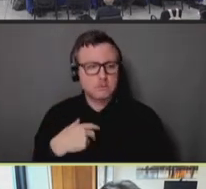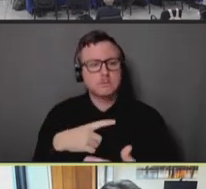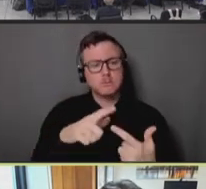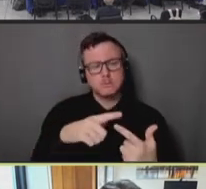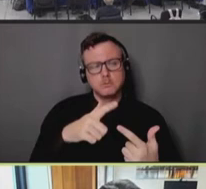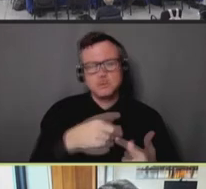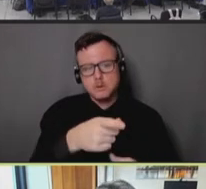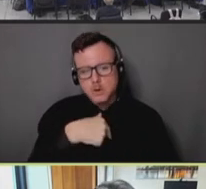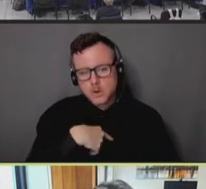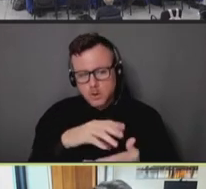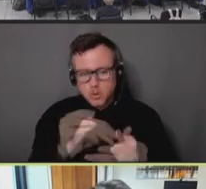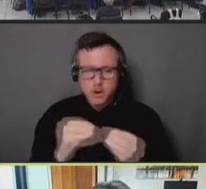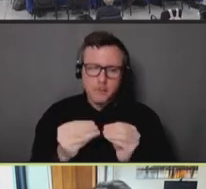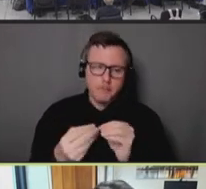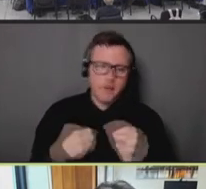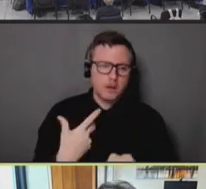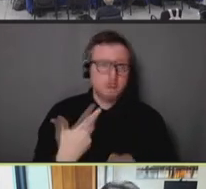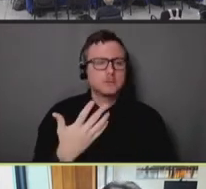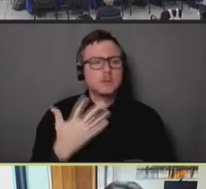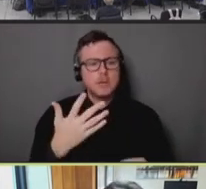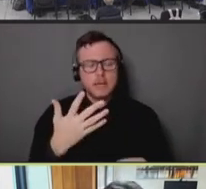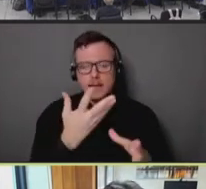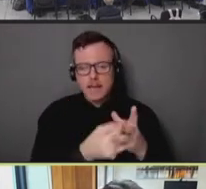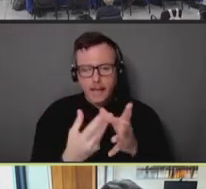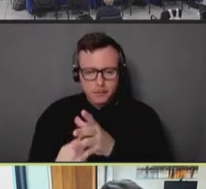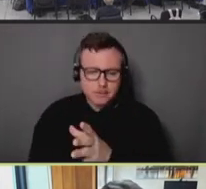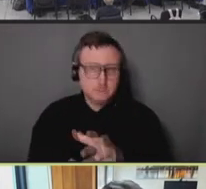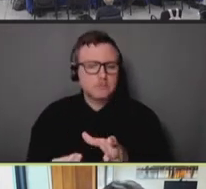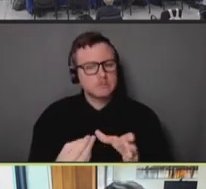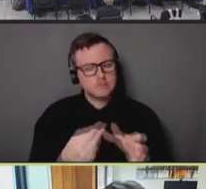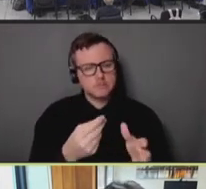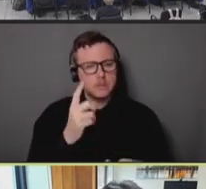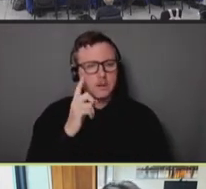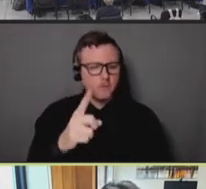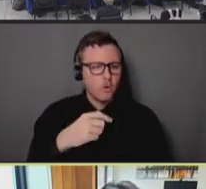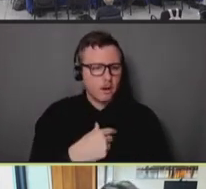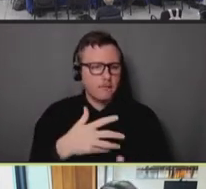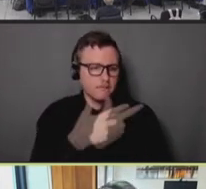we're seeing, and certainly in vaccine confidence, in order to better meet community needs through